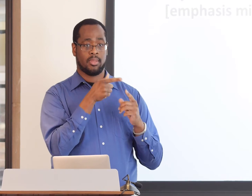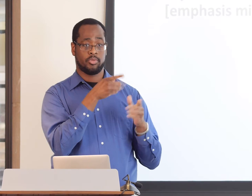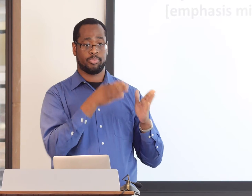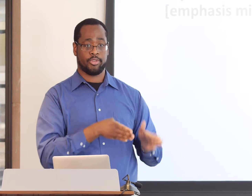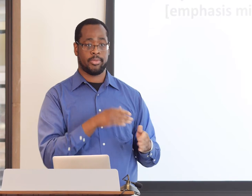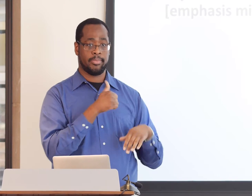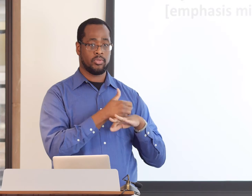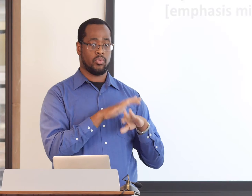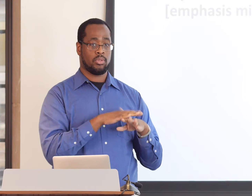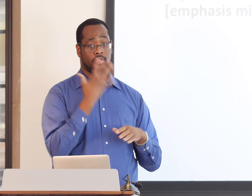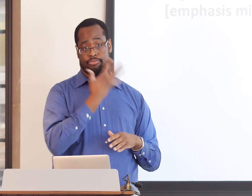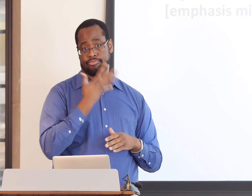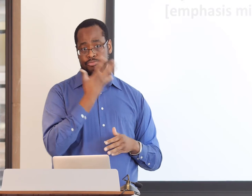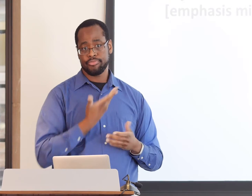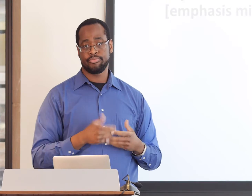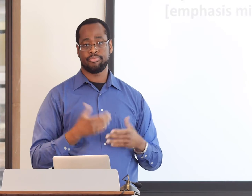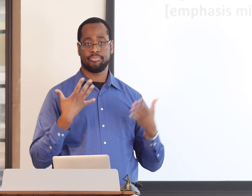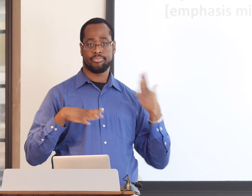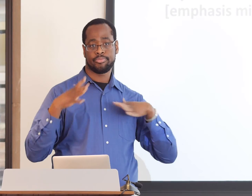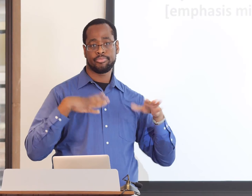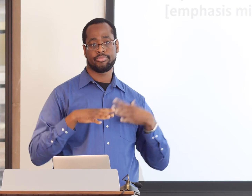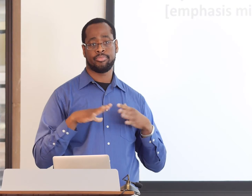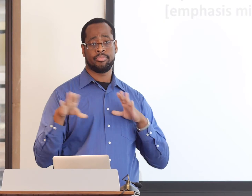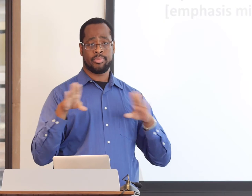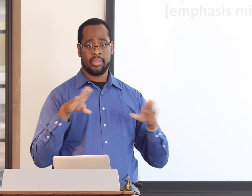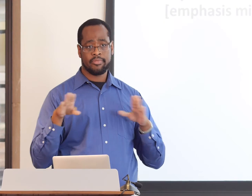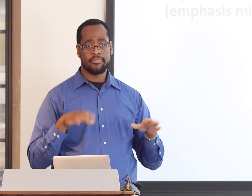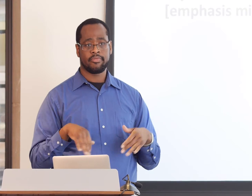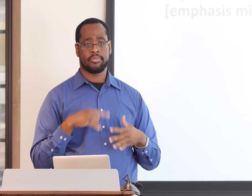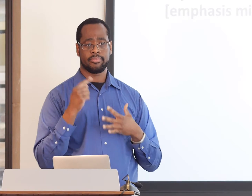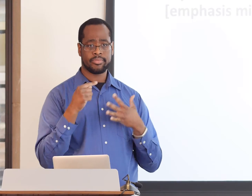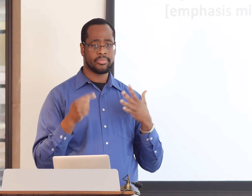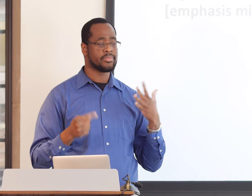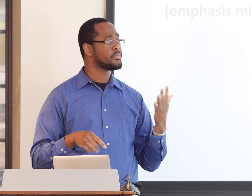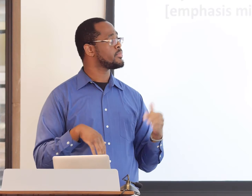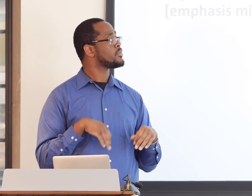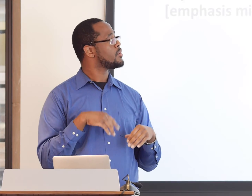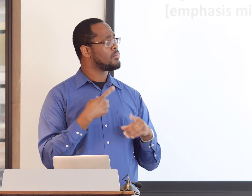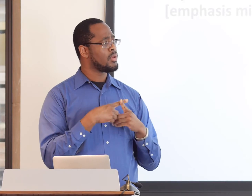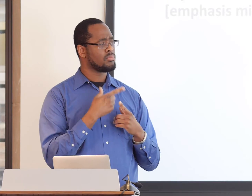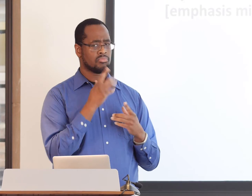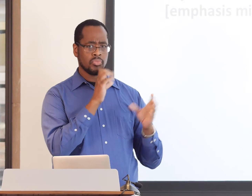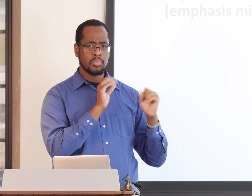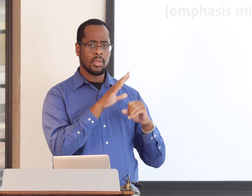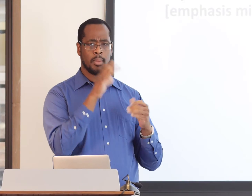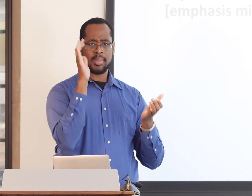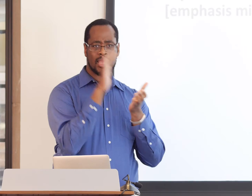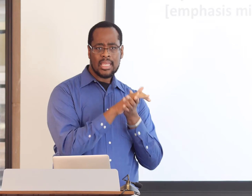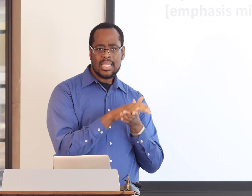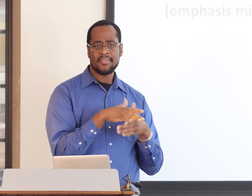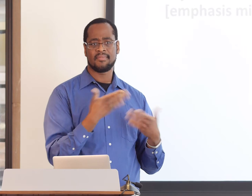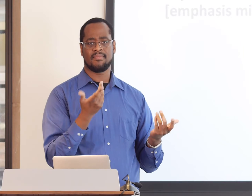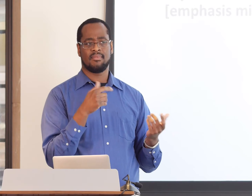But how do you know if you really understand them? We make a lot of assumptions based on the way someone looks, the way they're dressed, and their attitudes.